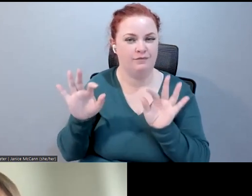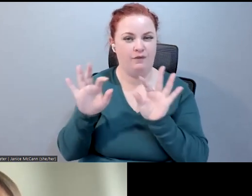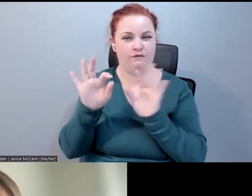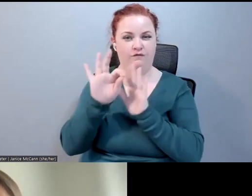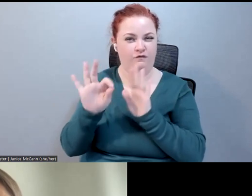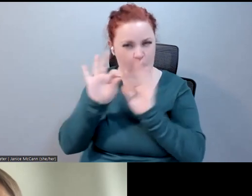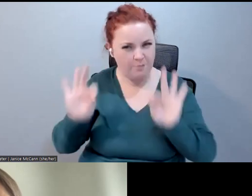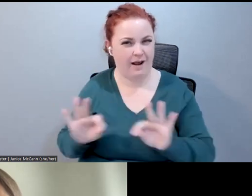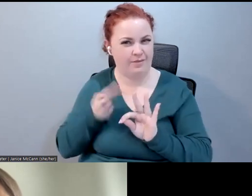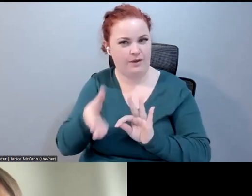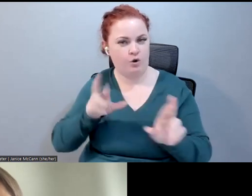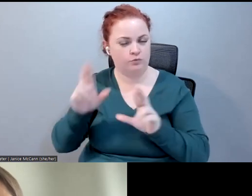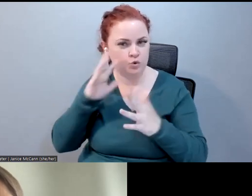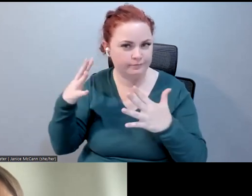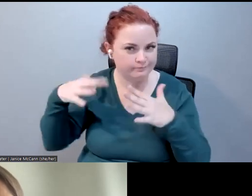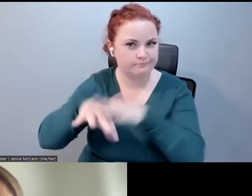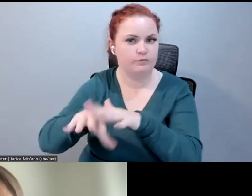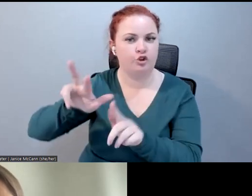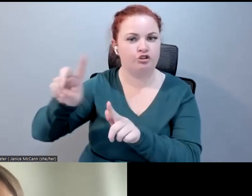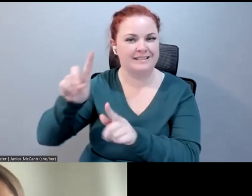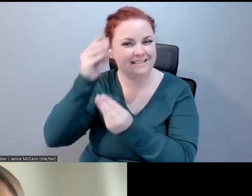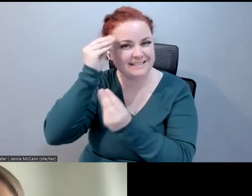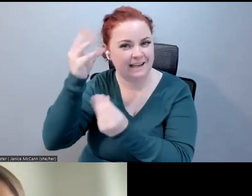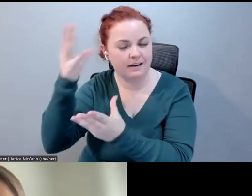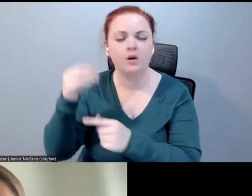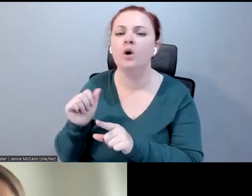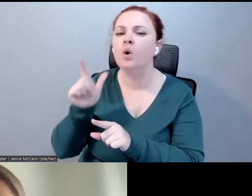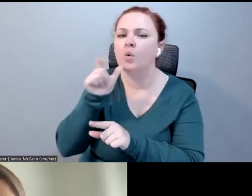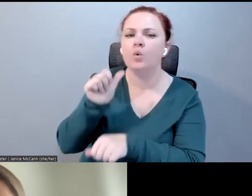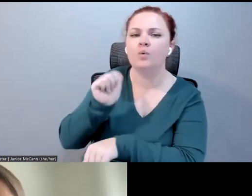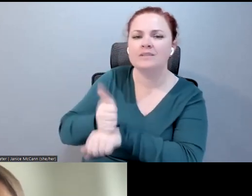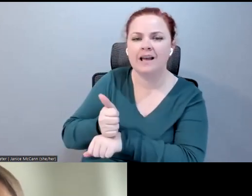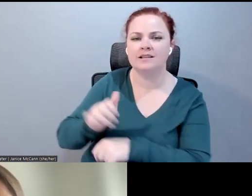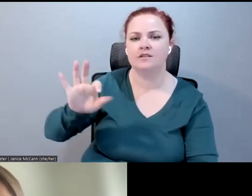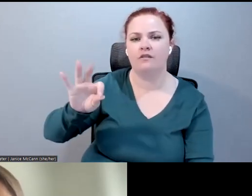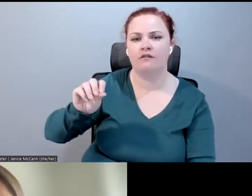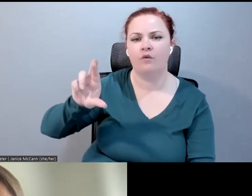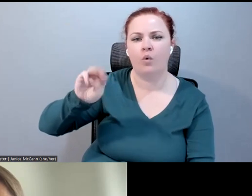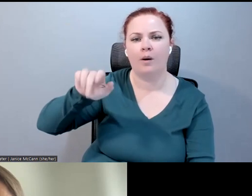Do you know who set the format for the captions and 2D data and